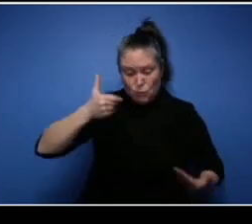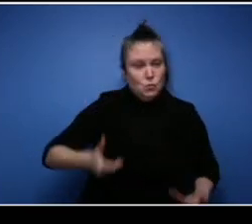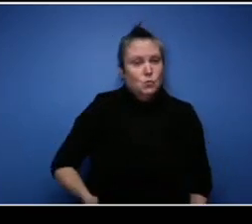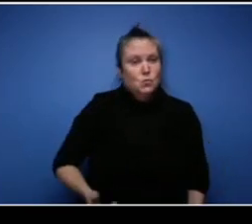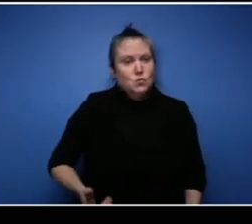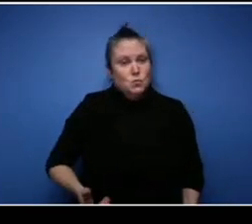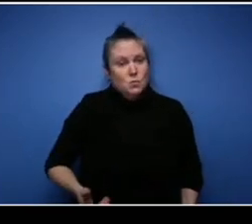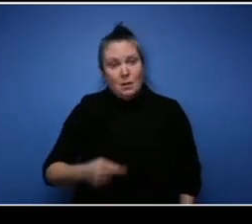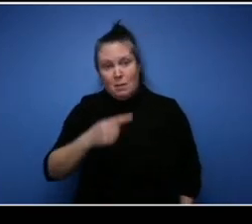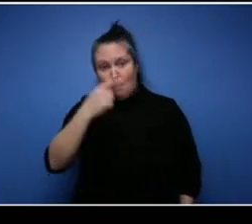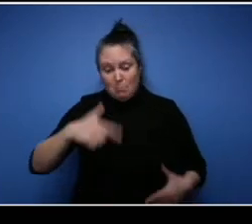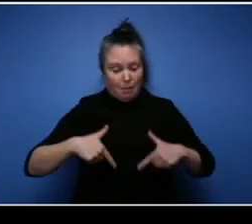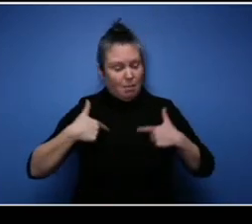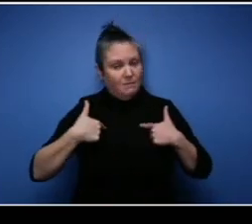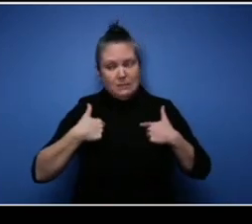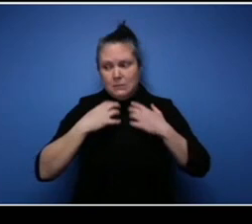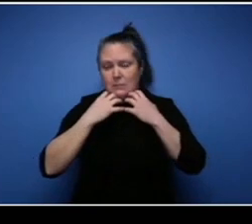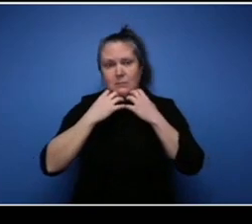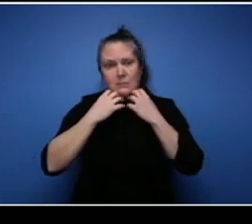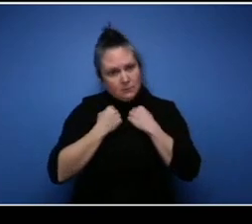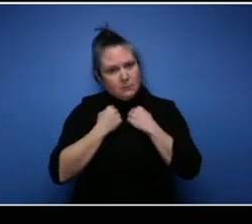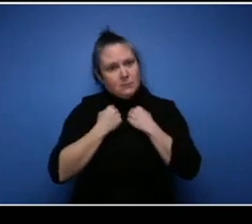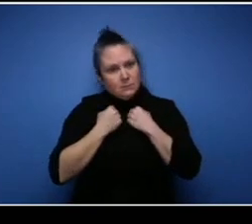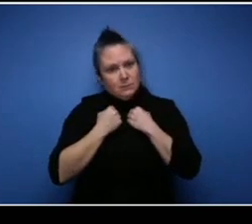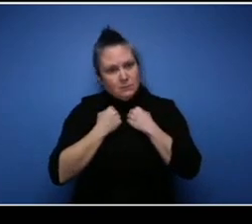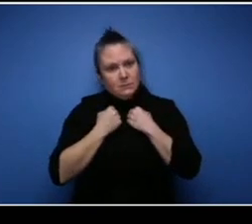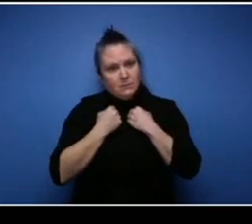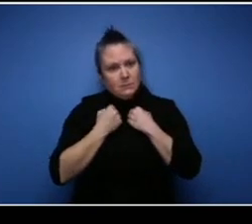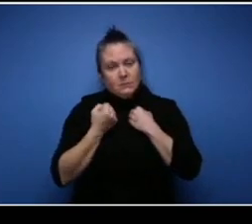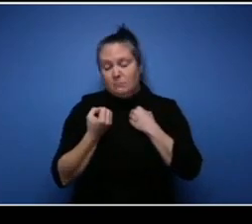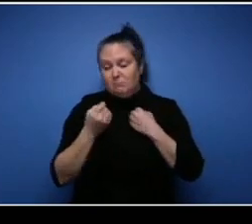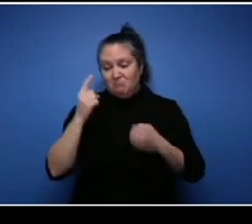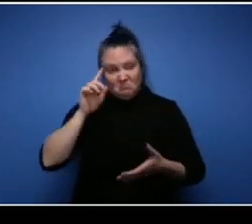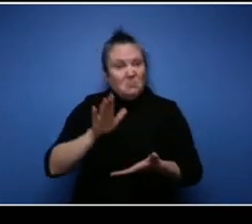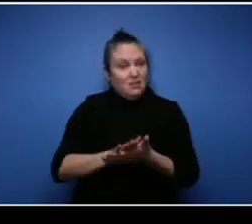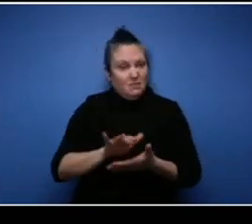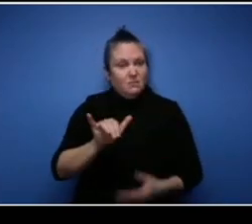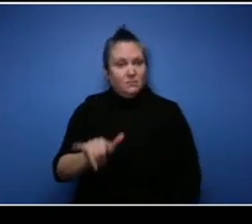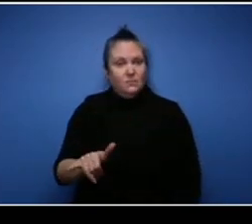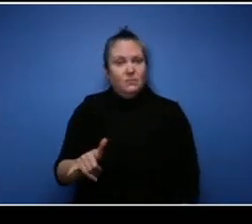that and uh you know so every single day you know I think there's there's some form of